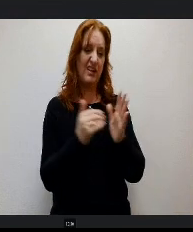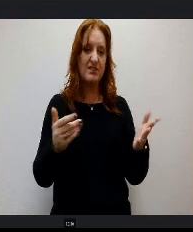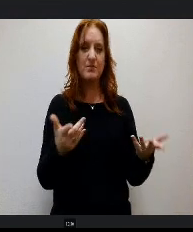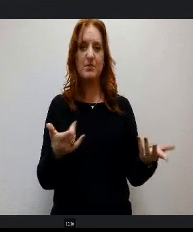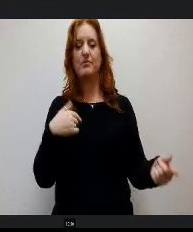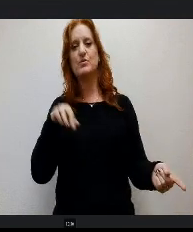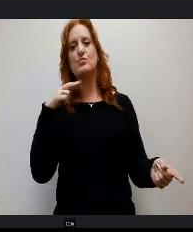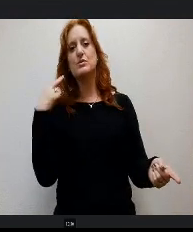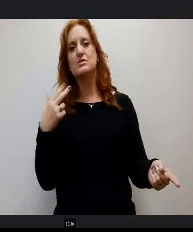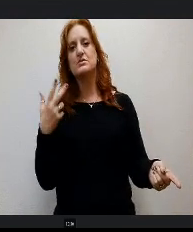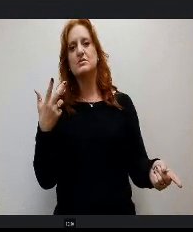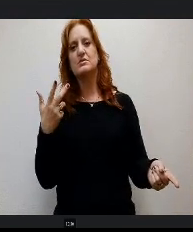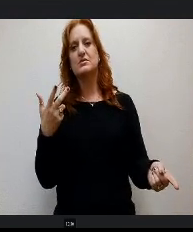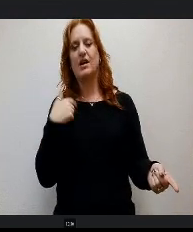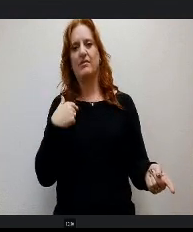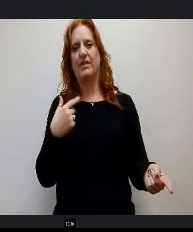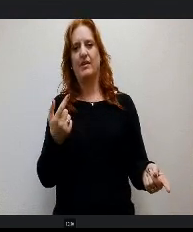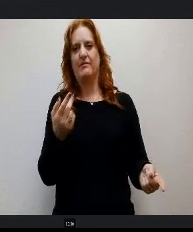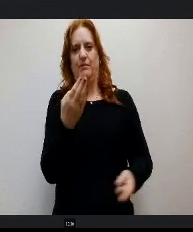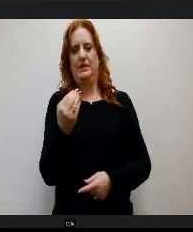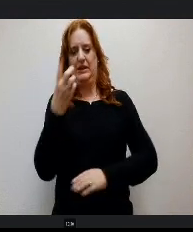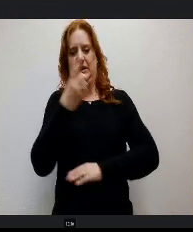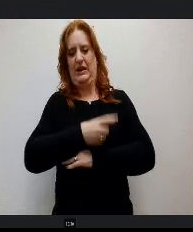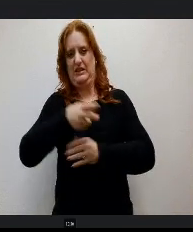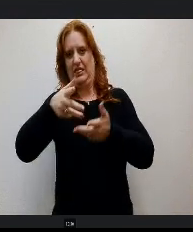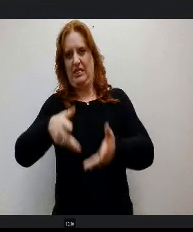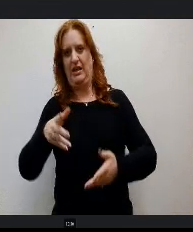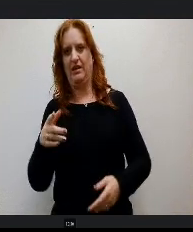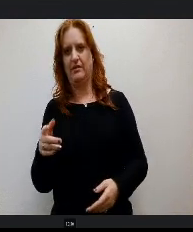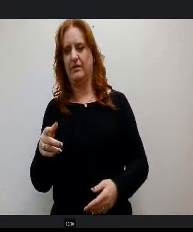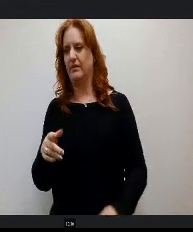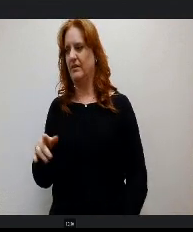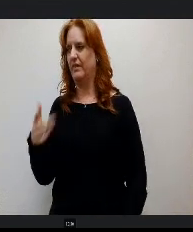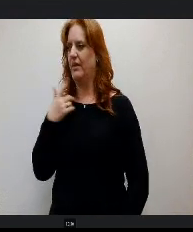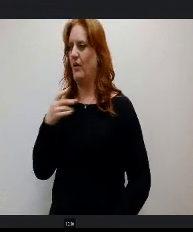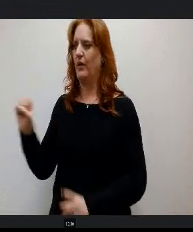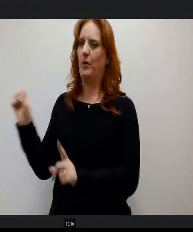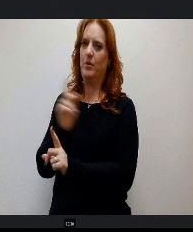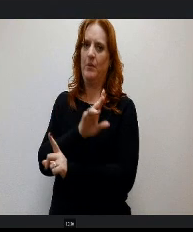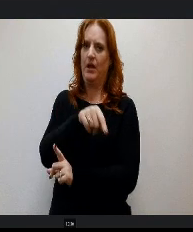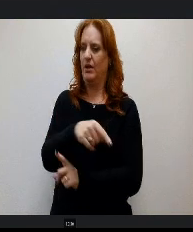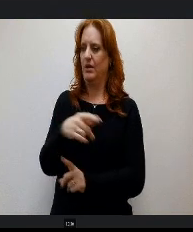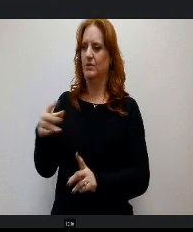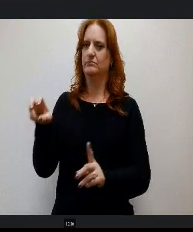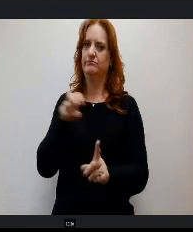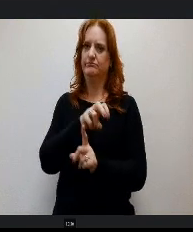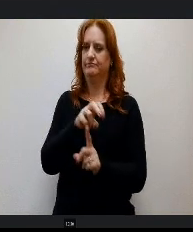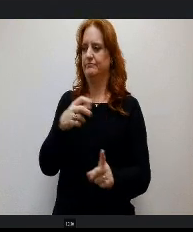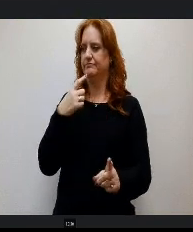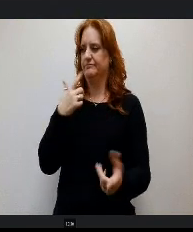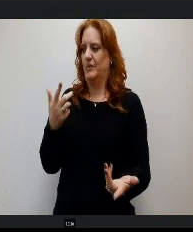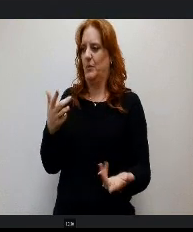with only 14 days left, that they could go back and say, OK, well, you know what, Let's just go back to what we had, which would be